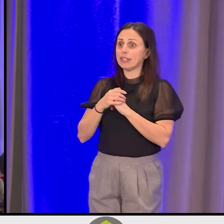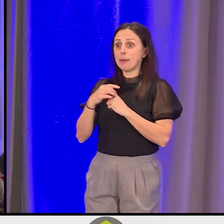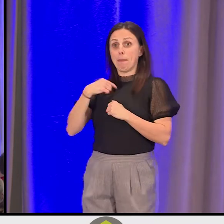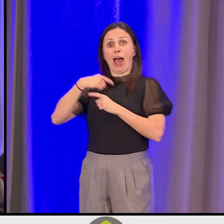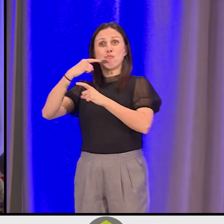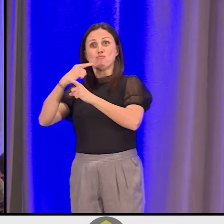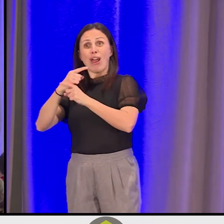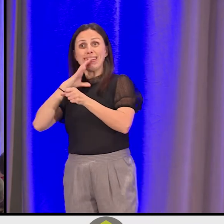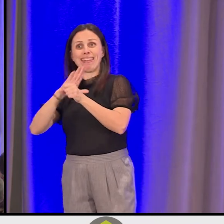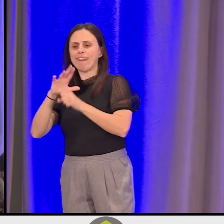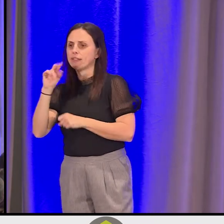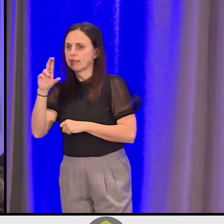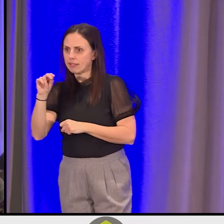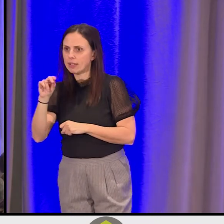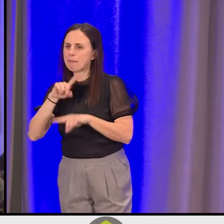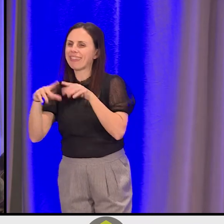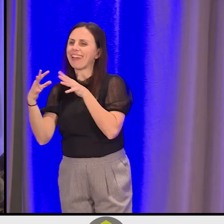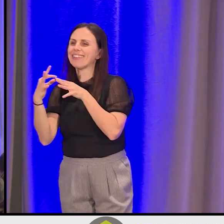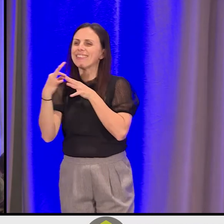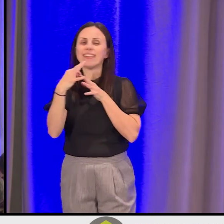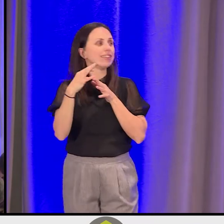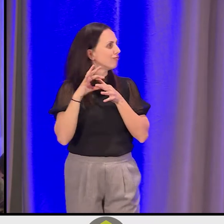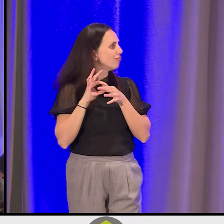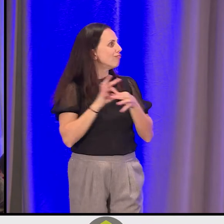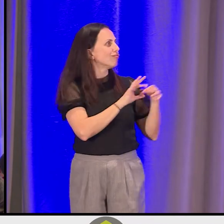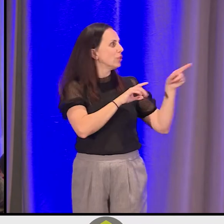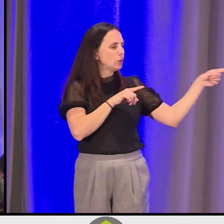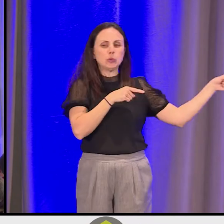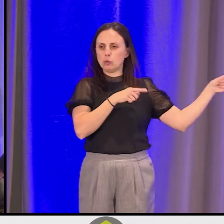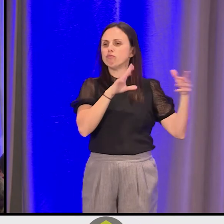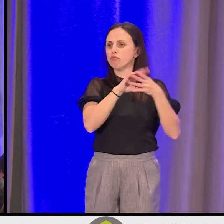And I think that's a good segue to kind of hand over to you about how it is